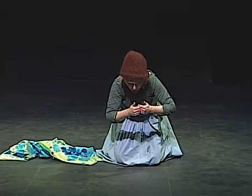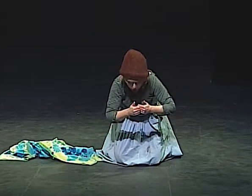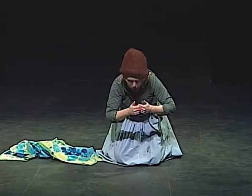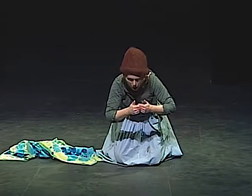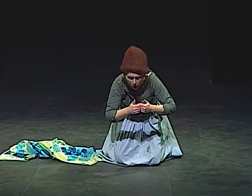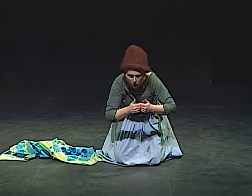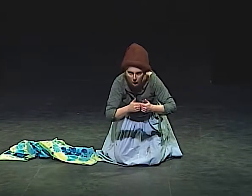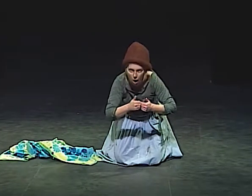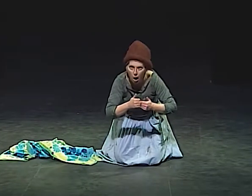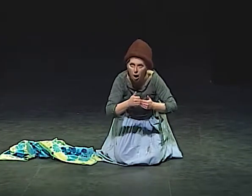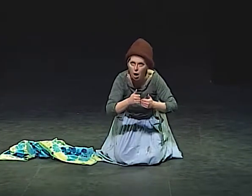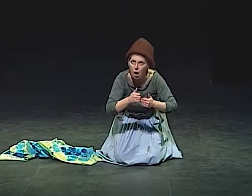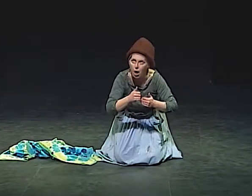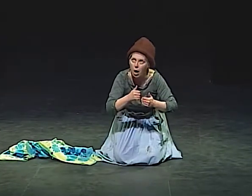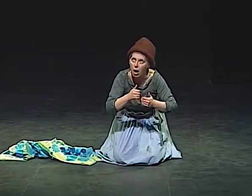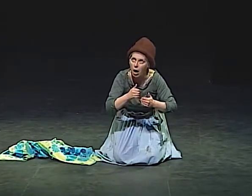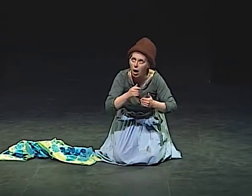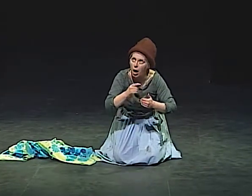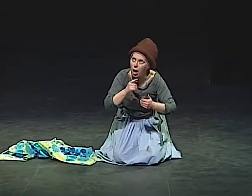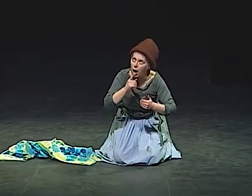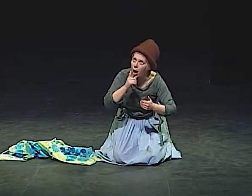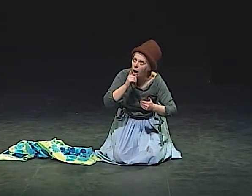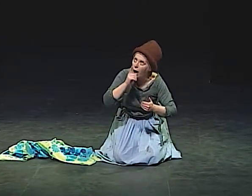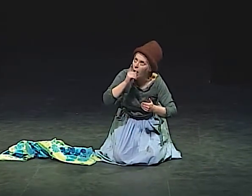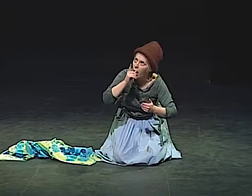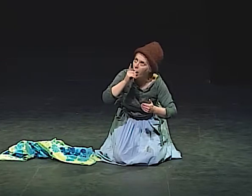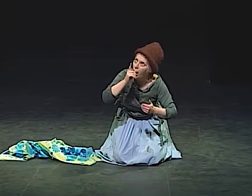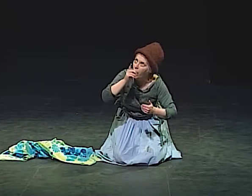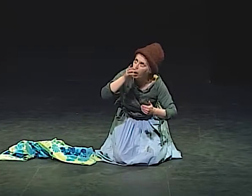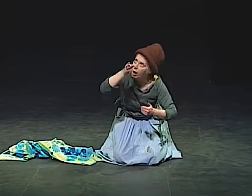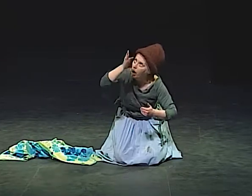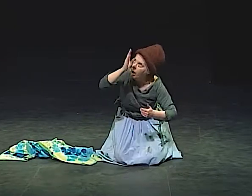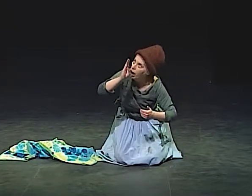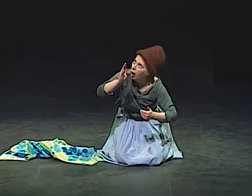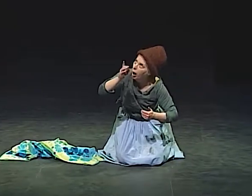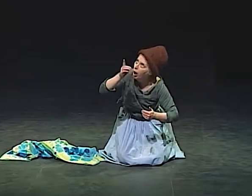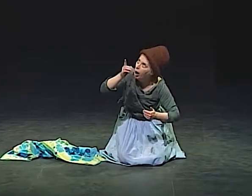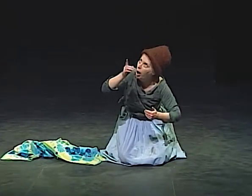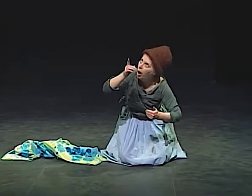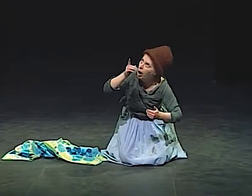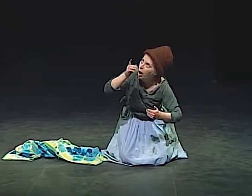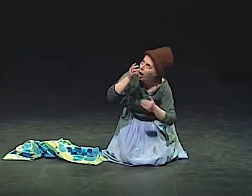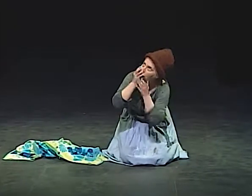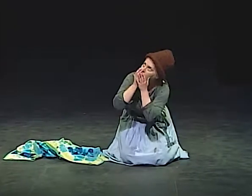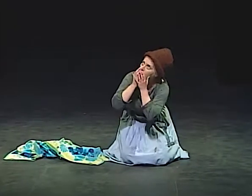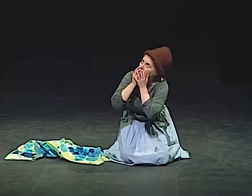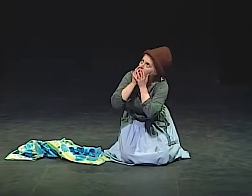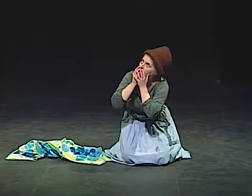WHAT'S IT DOING HERE? WAIT A MINUTE. IT'S GOD.